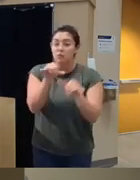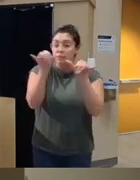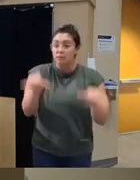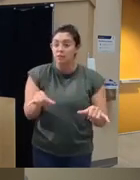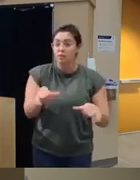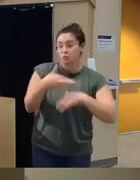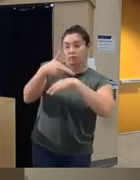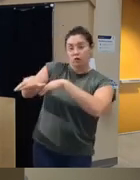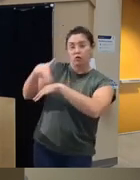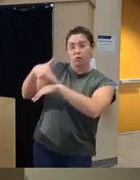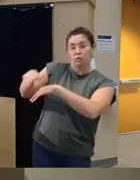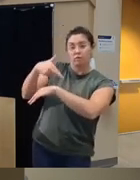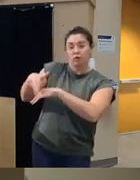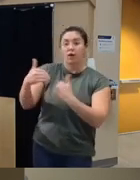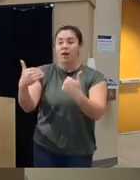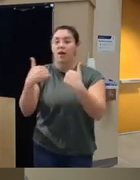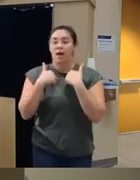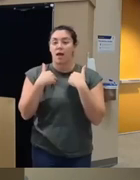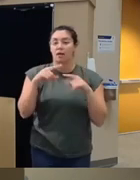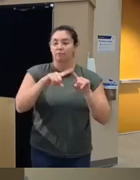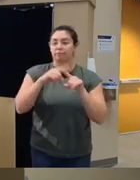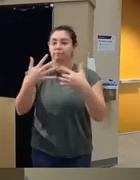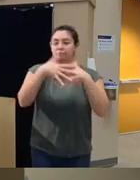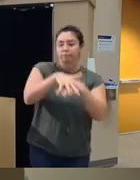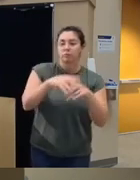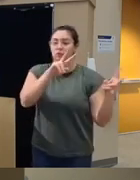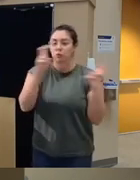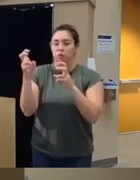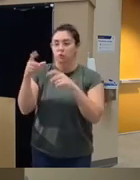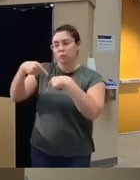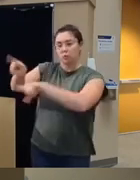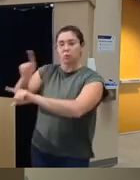clients they have these co-occurring problems to different clinics and there was like hard to